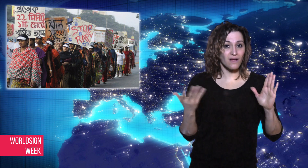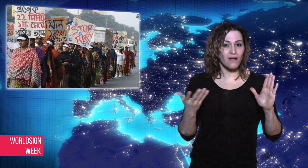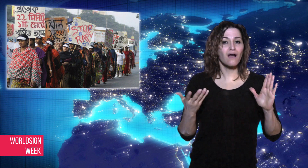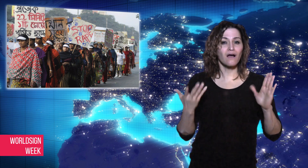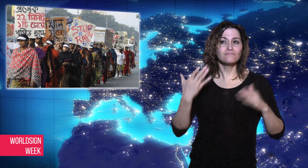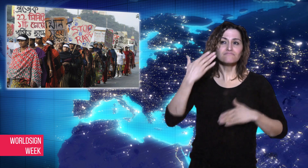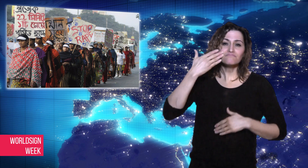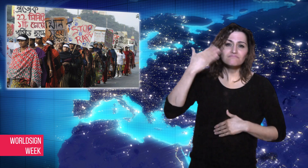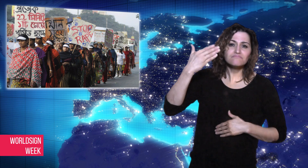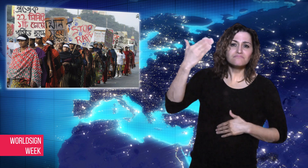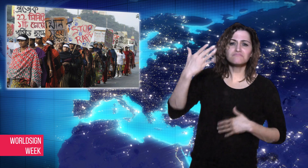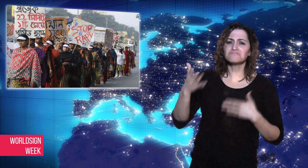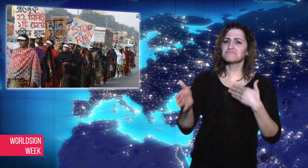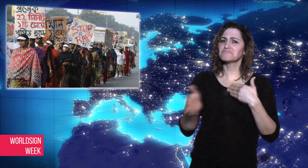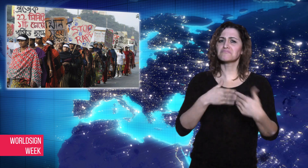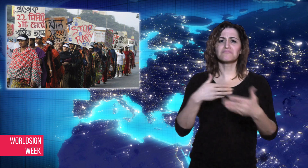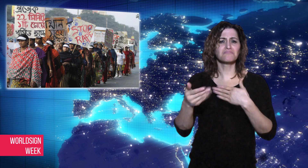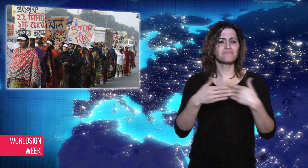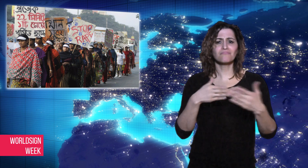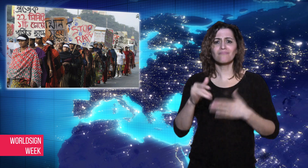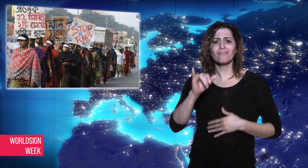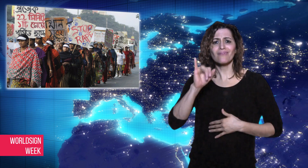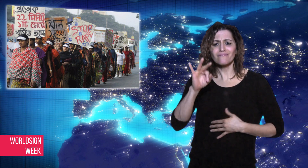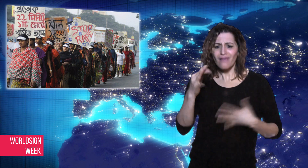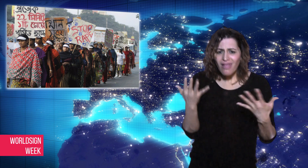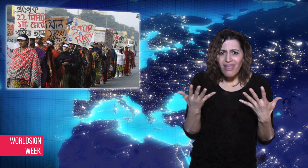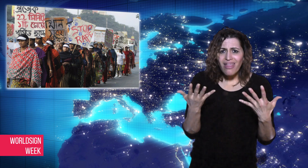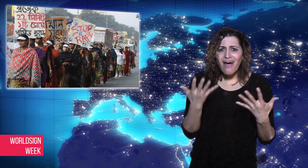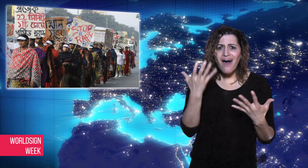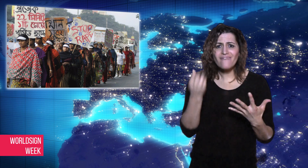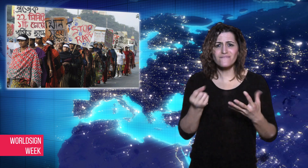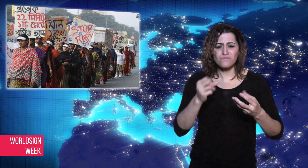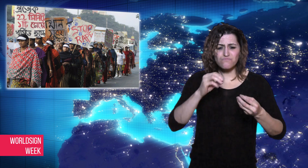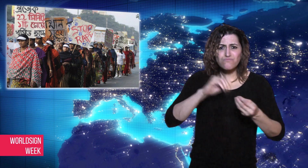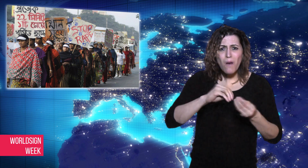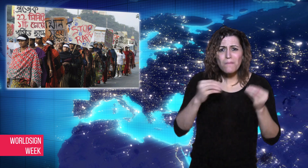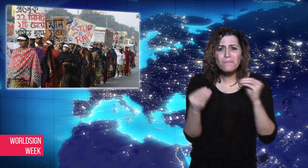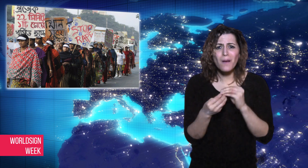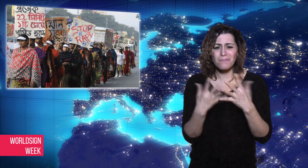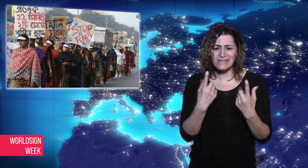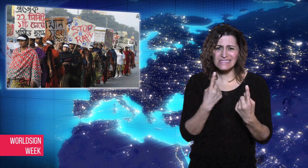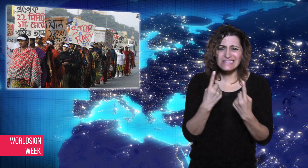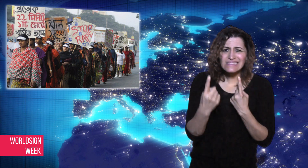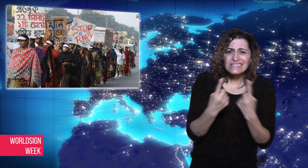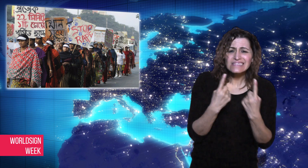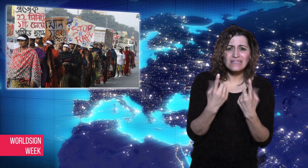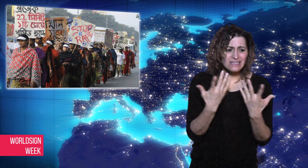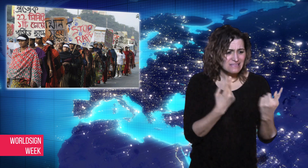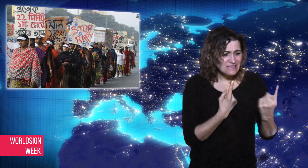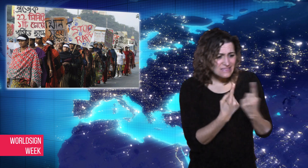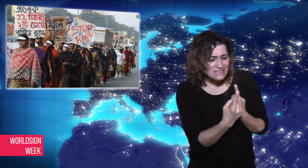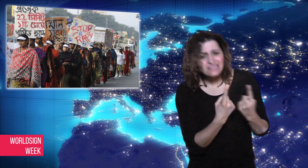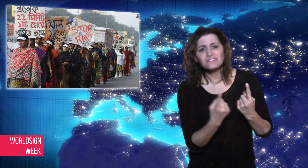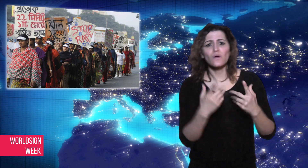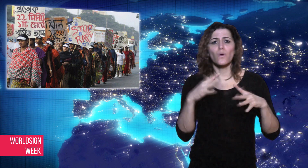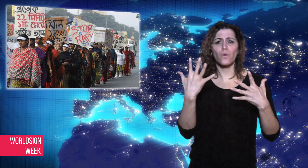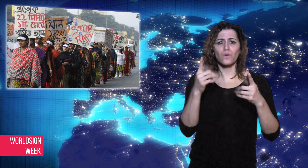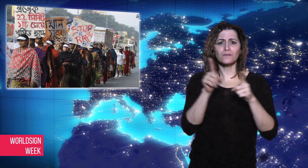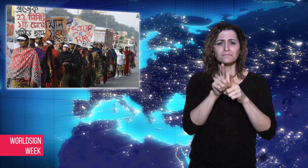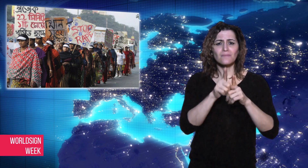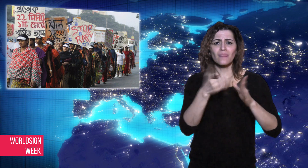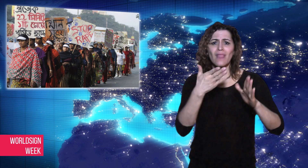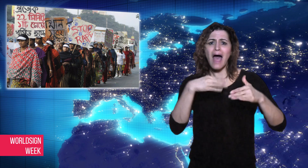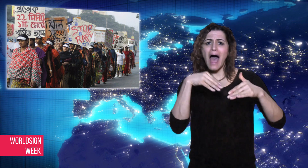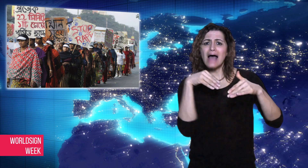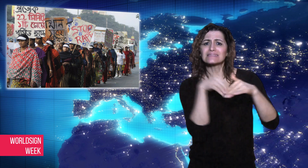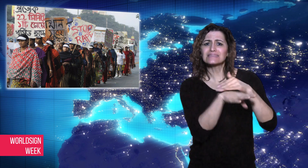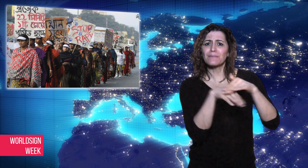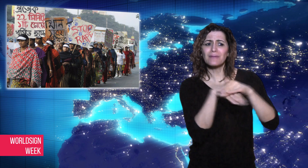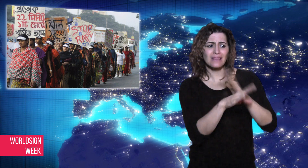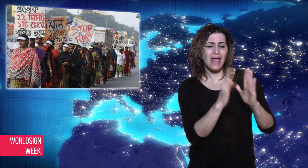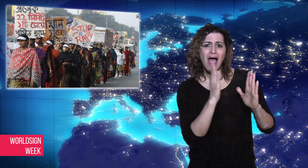to convict rapists. They also ordered